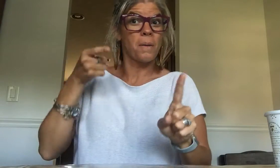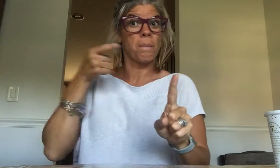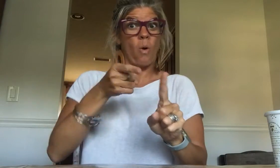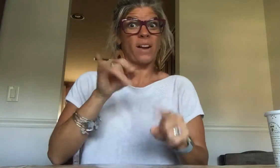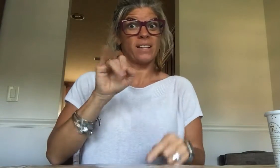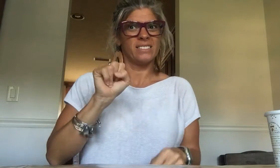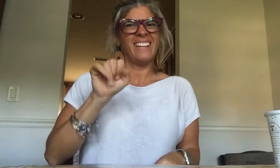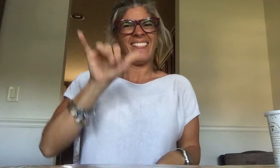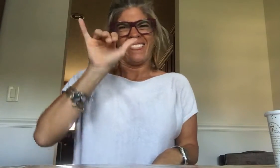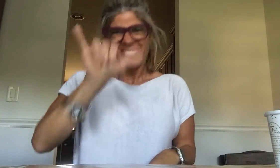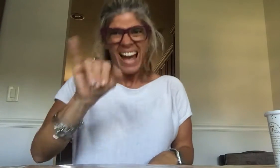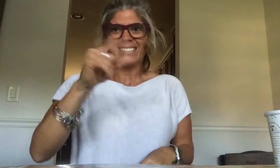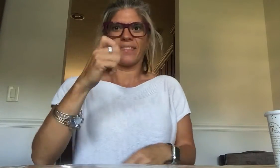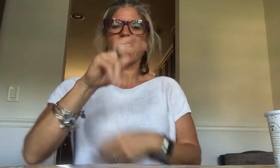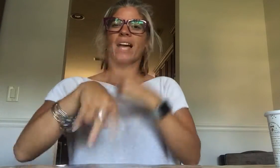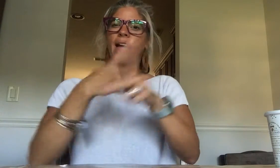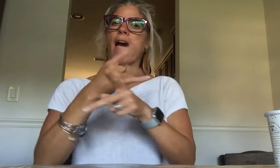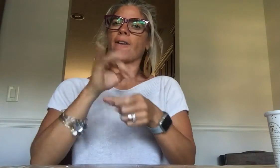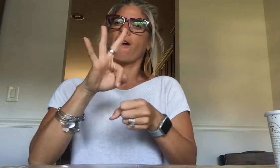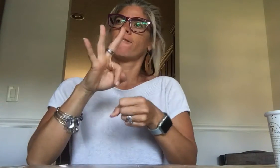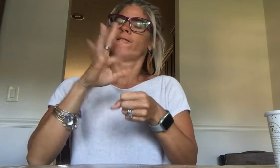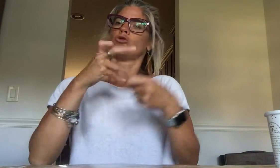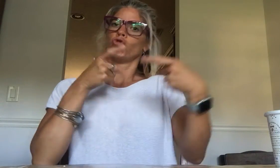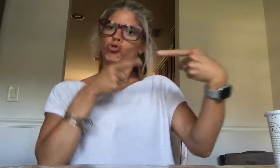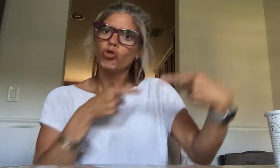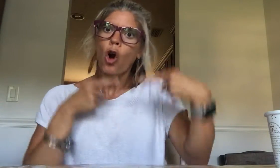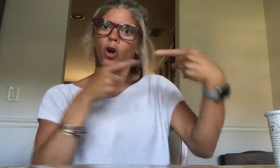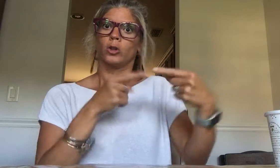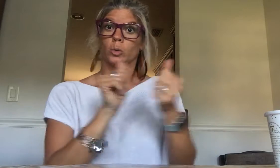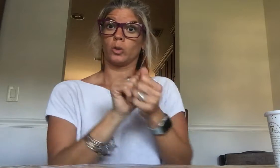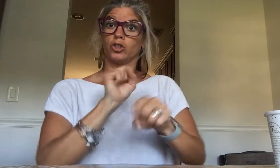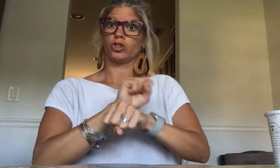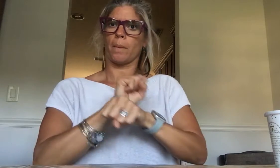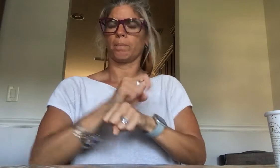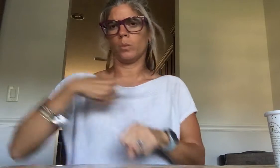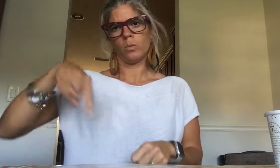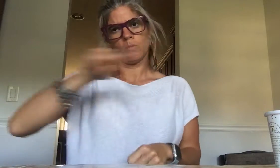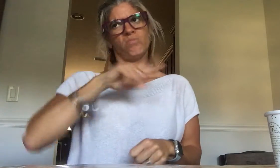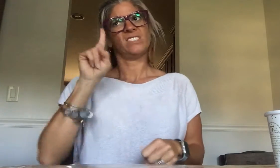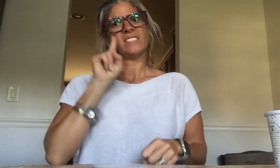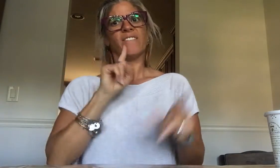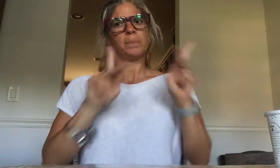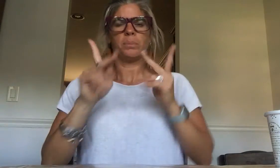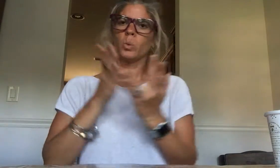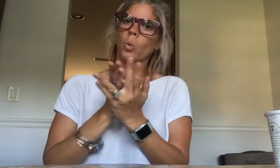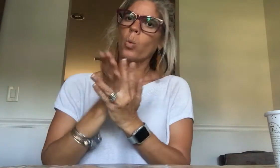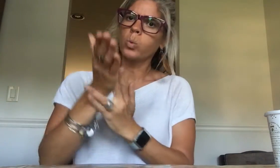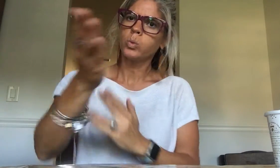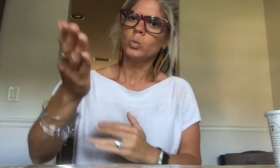But the point is -- that is the kind of real struggle at work that we, Deaf people, go through